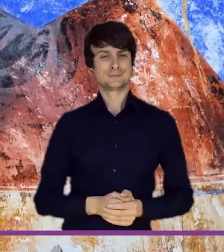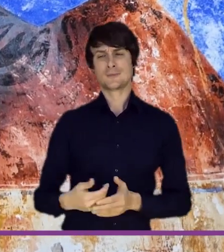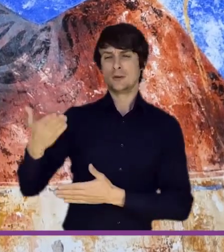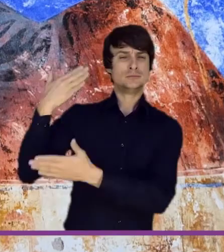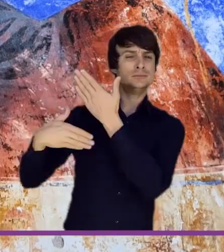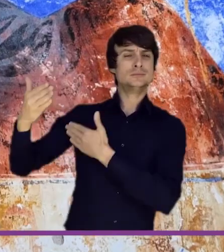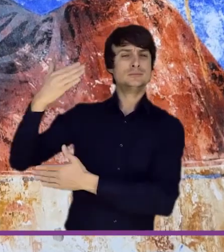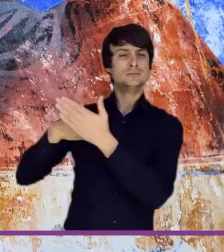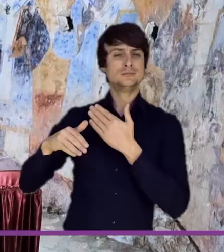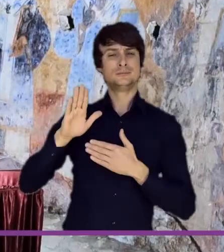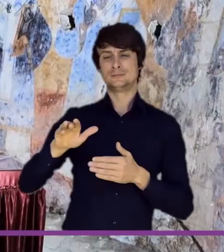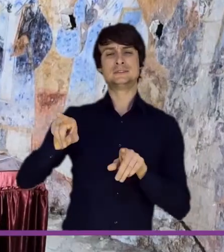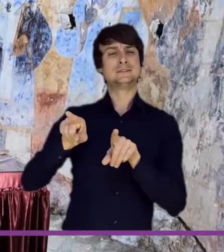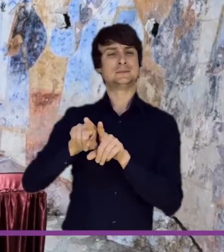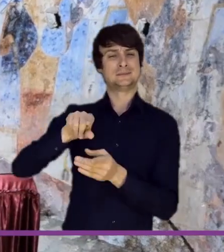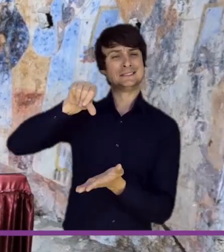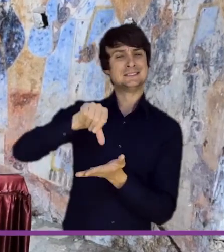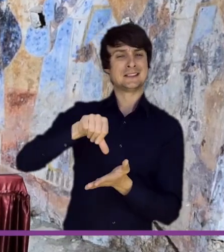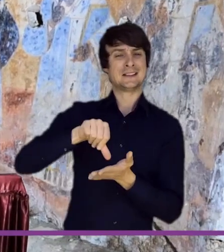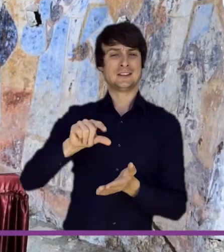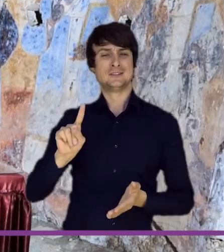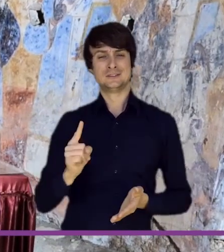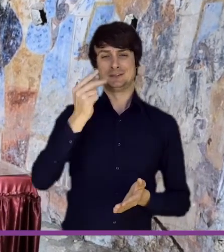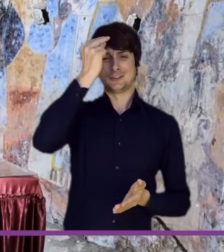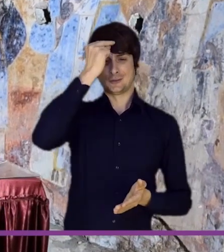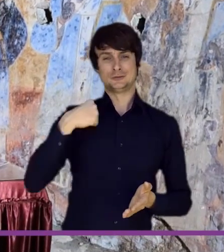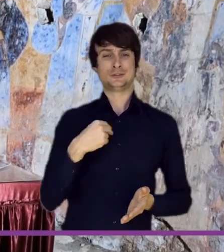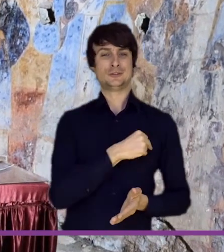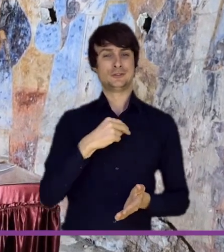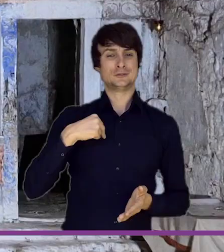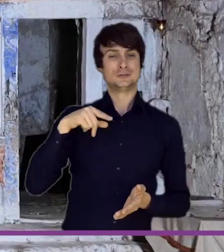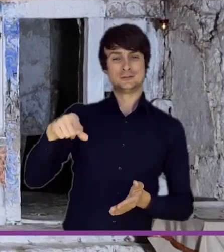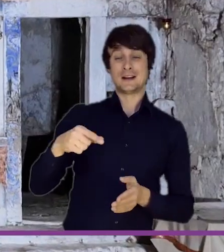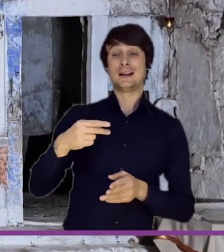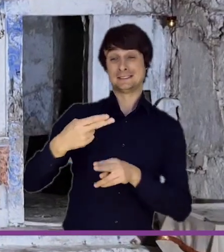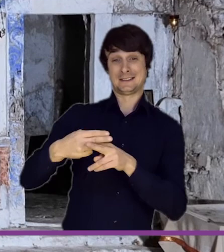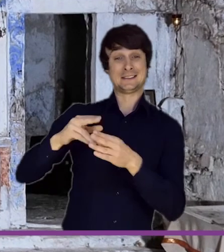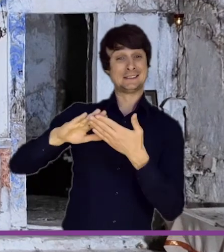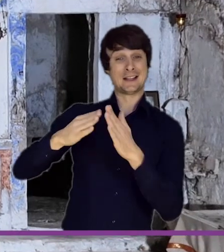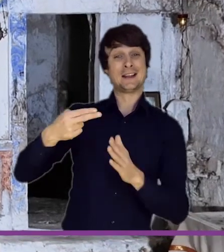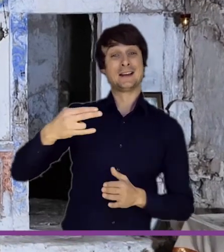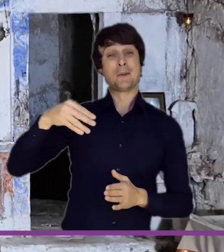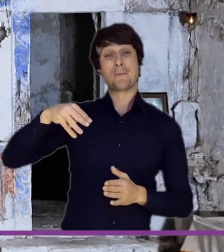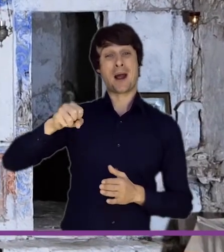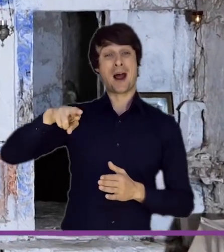the Bishop of Himara, which became the Episcopal center in 1020, under the auspices of the